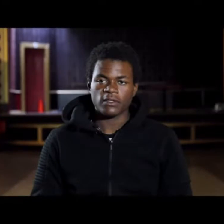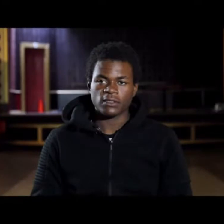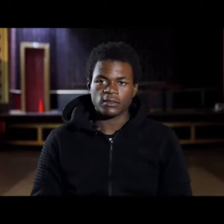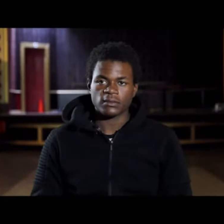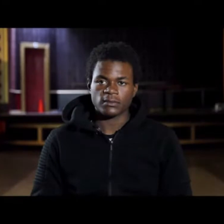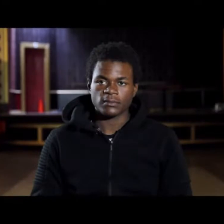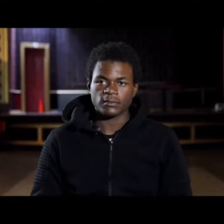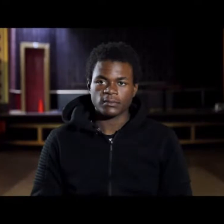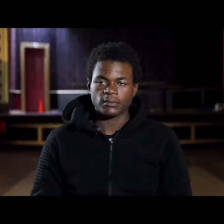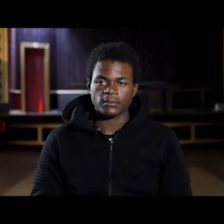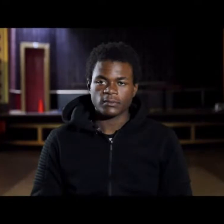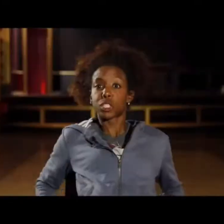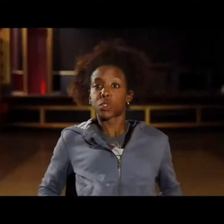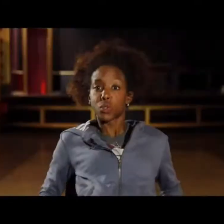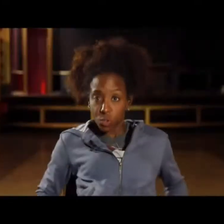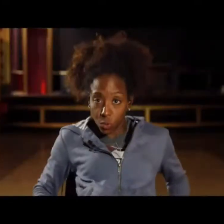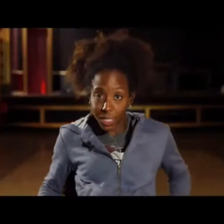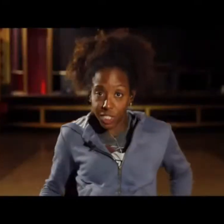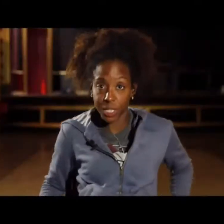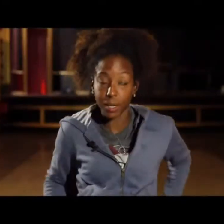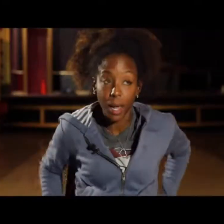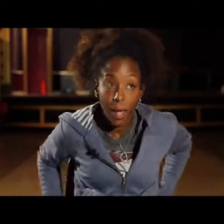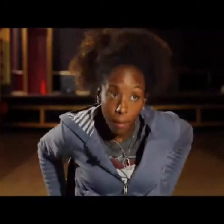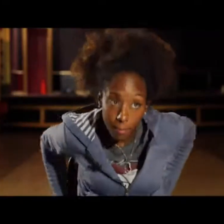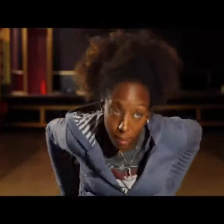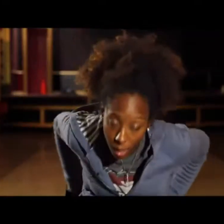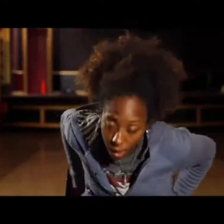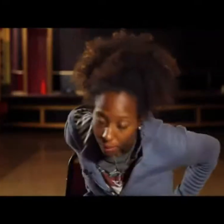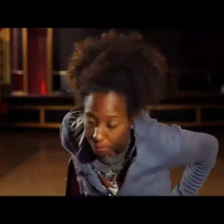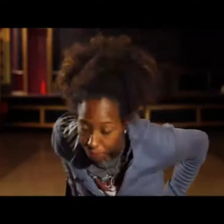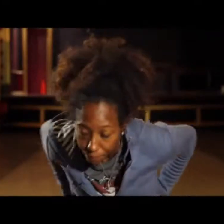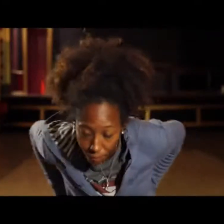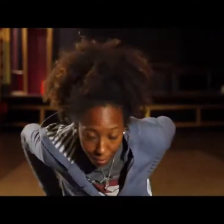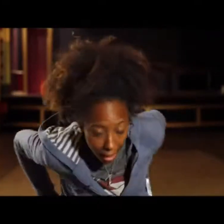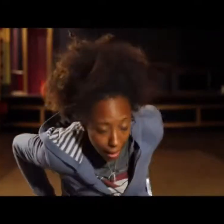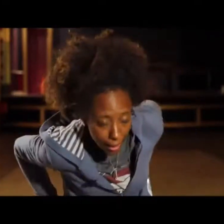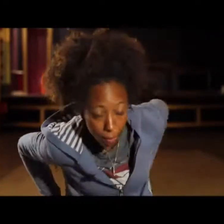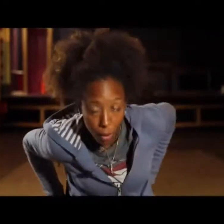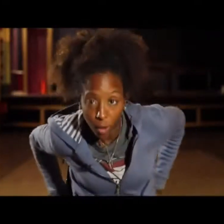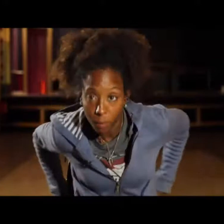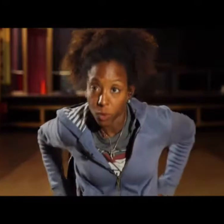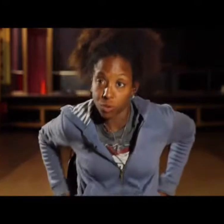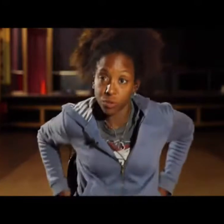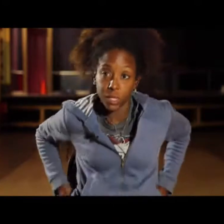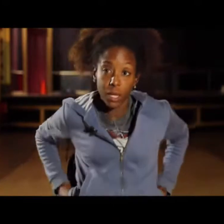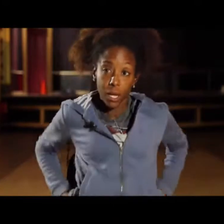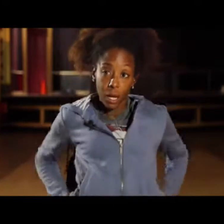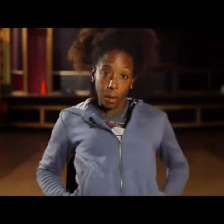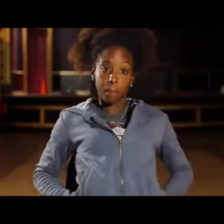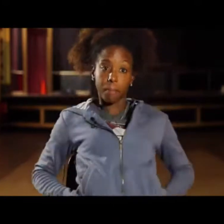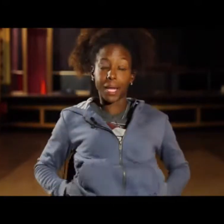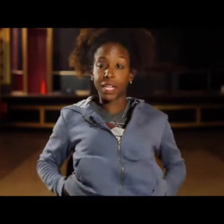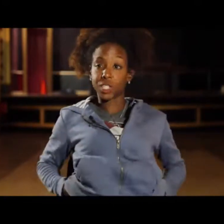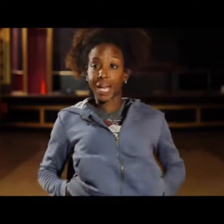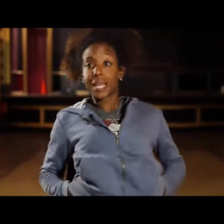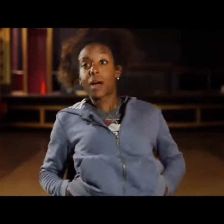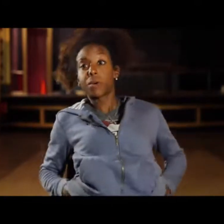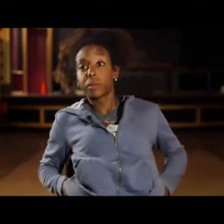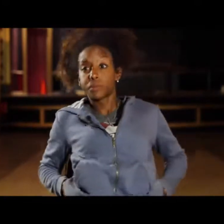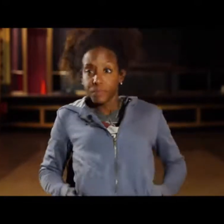at the end of the day anybody think we bad but we not it's not all of us i first started